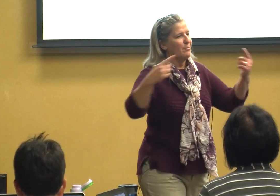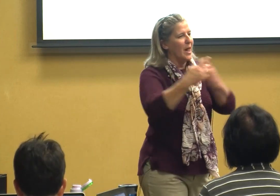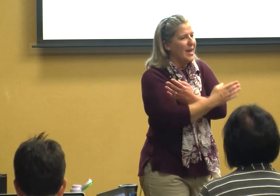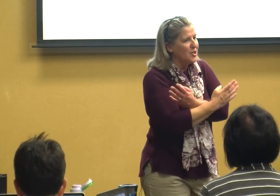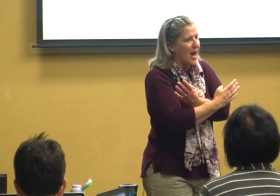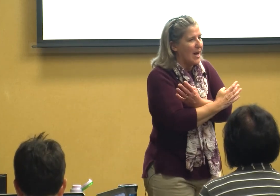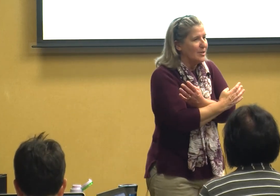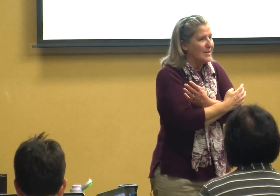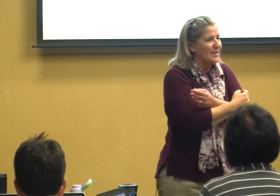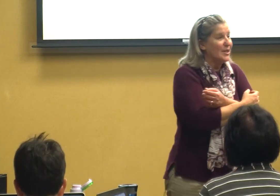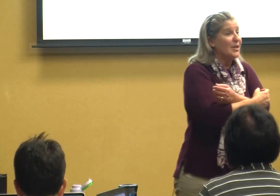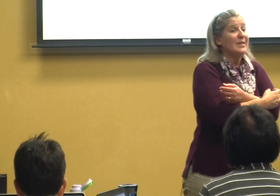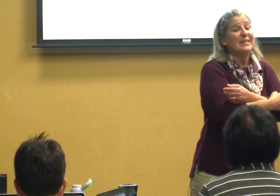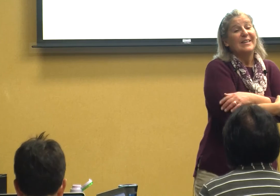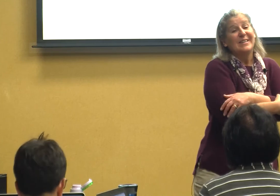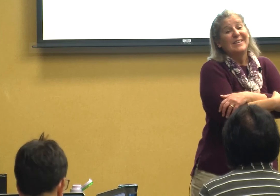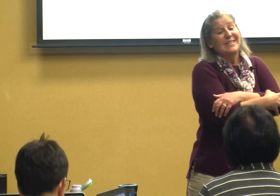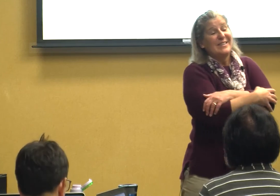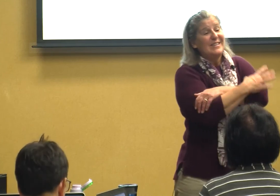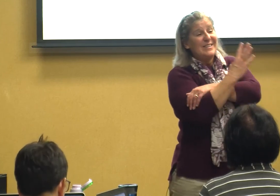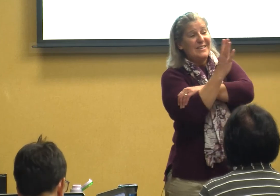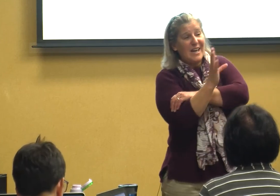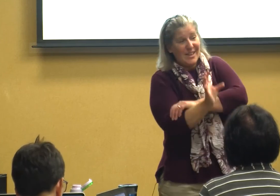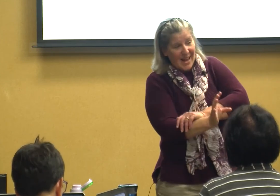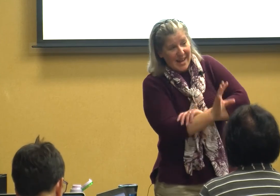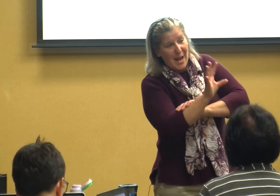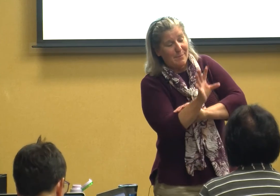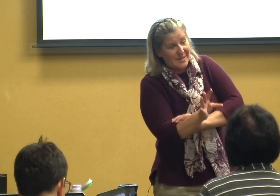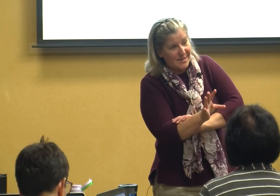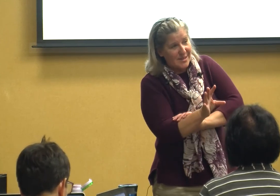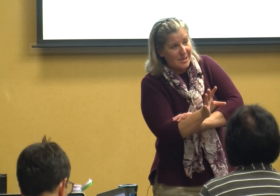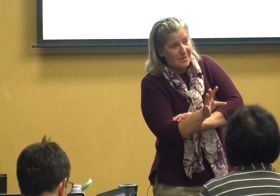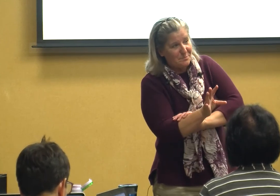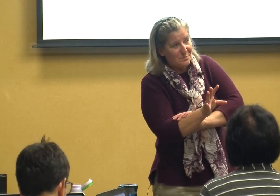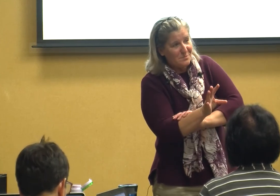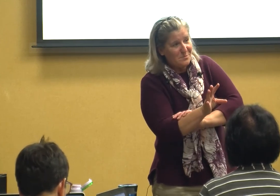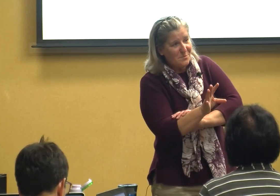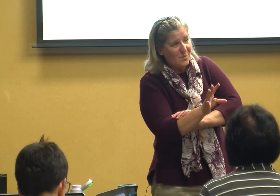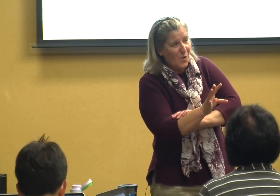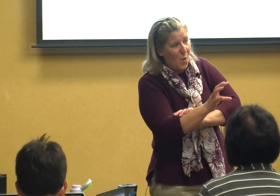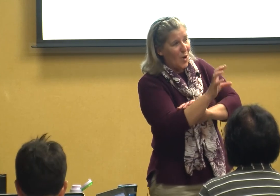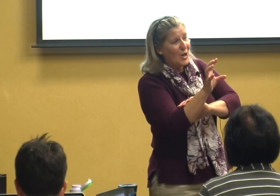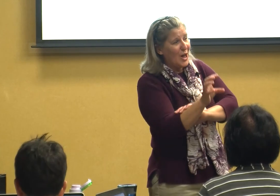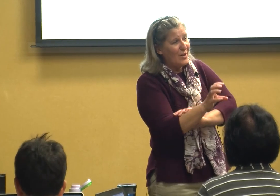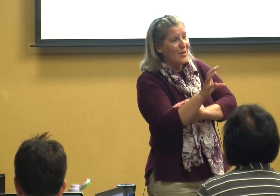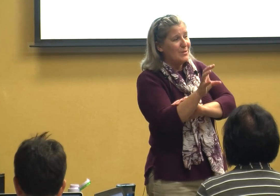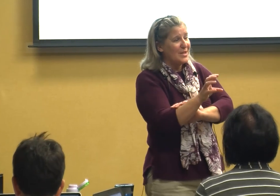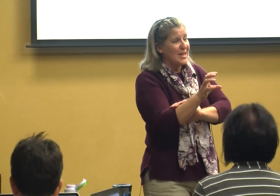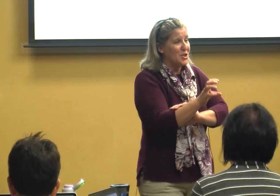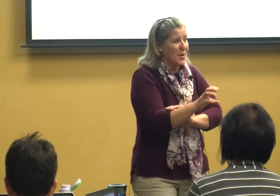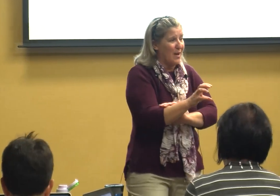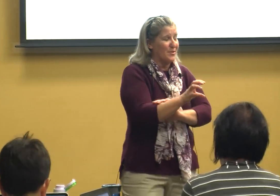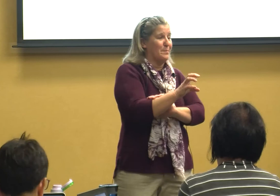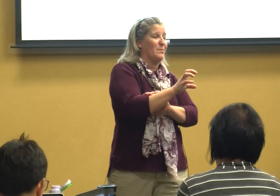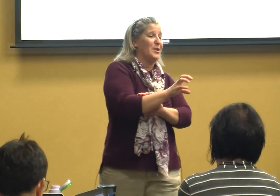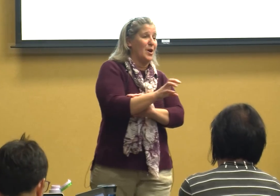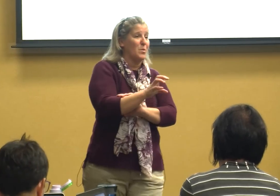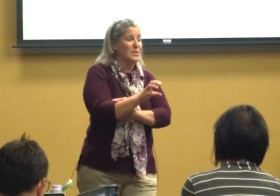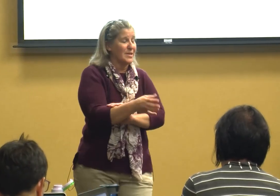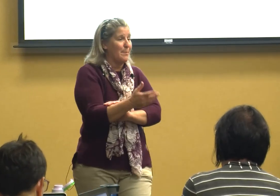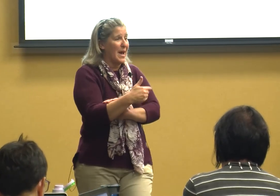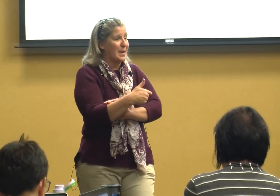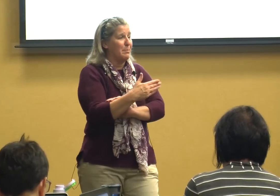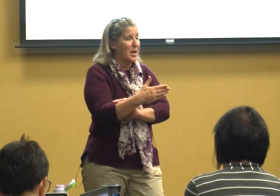child none of that happens or a lot of those things you have to you know step back and punt